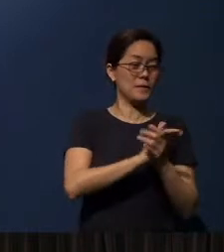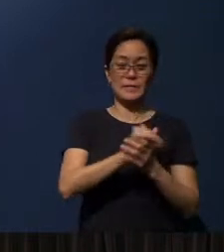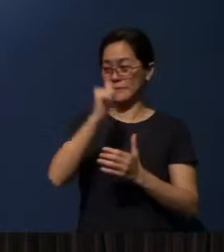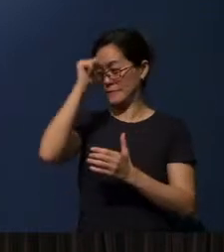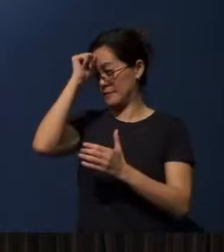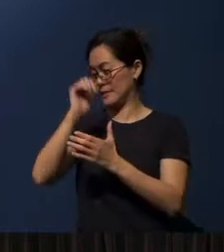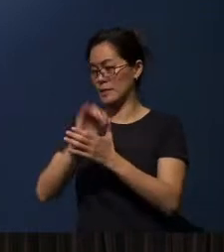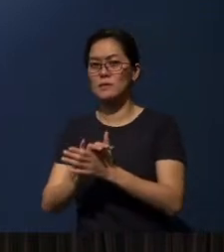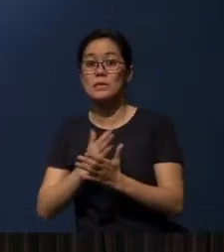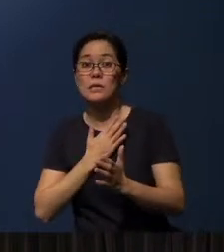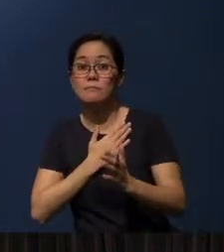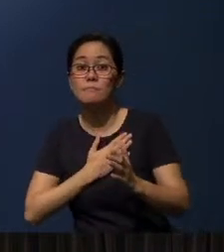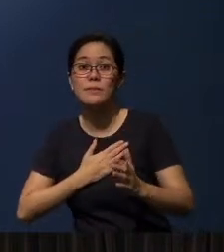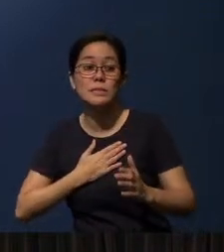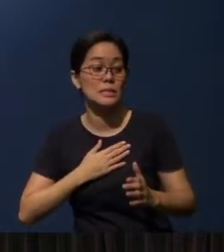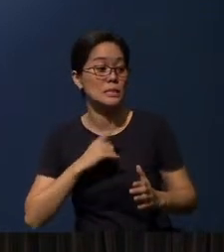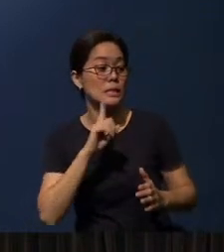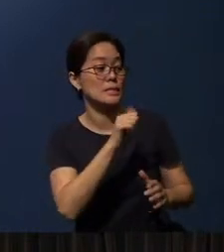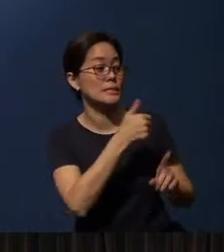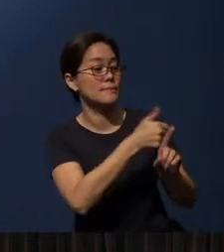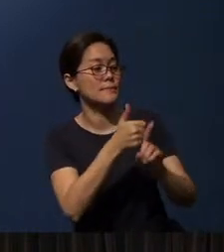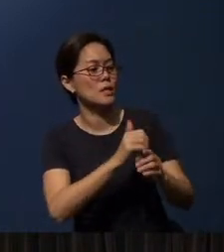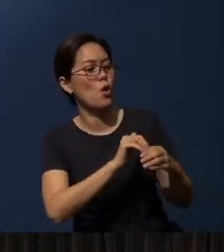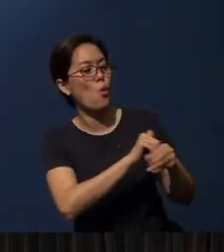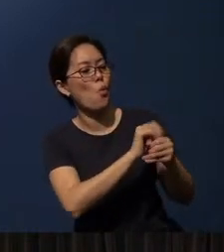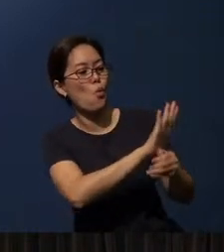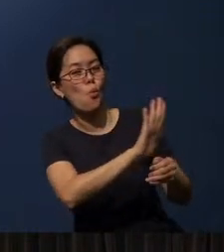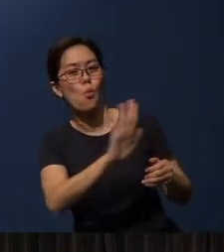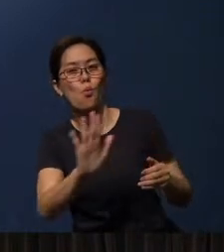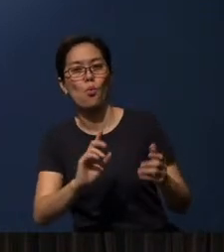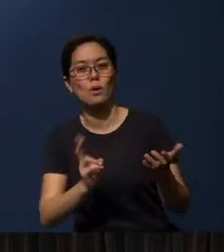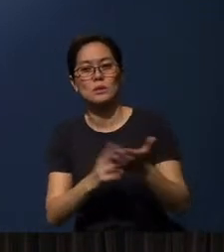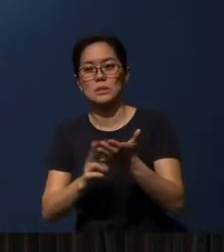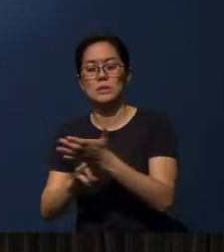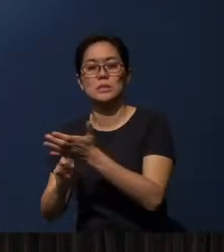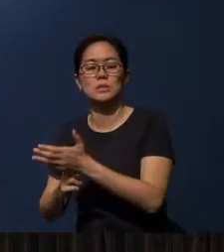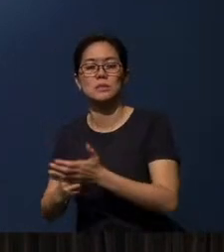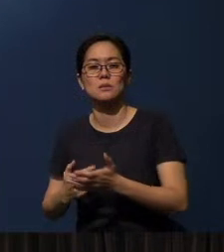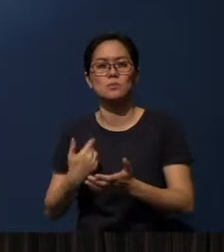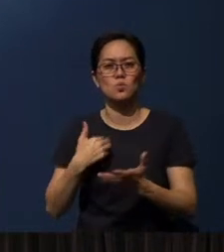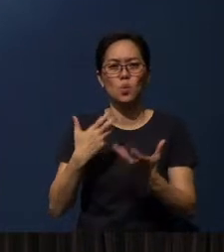Please ask them to sign up on their own also, because we'd really like to know each individual